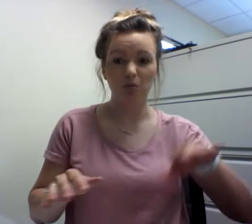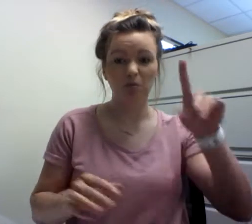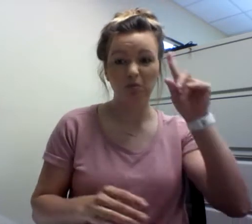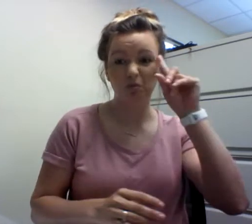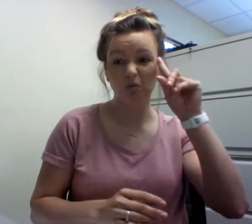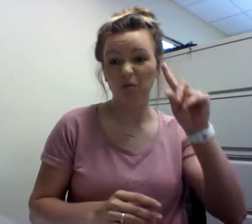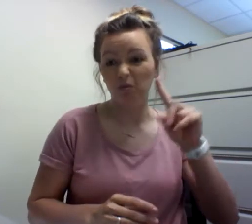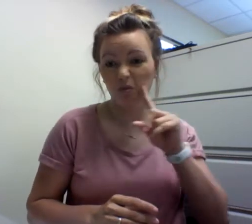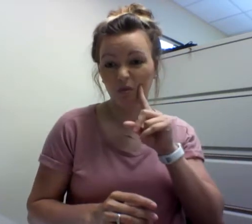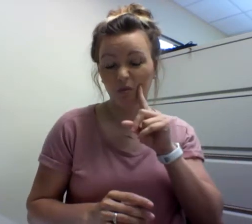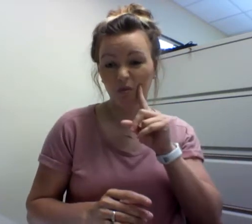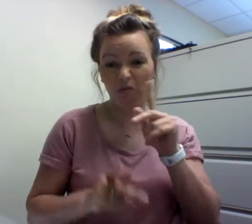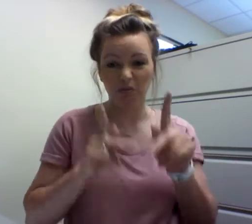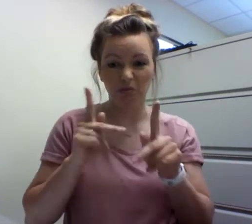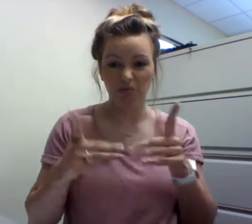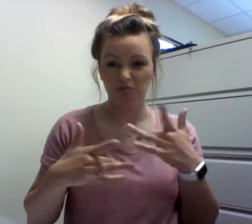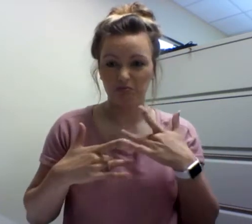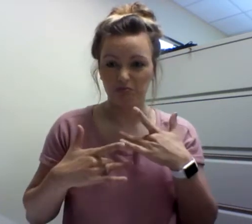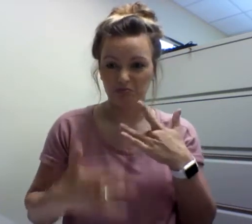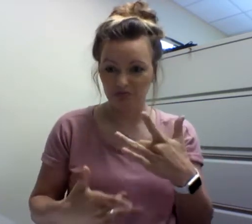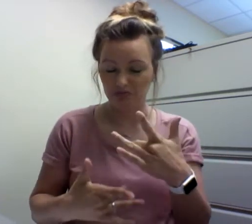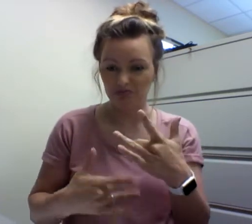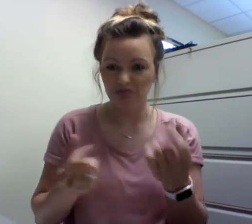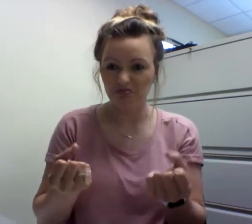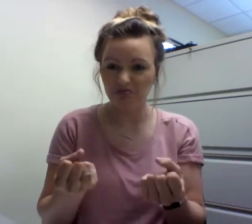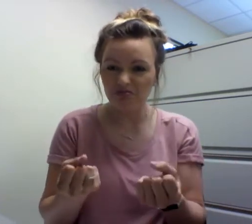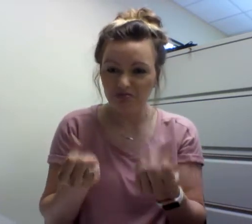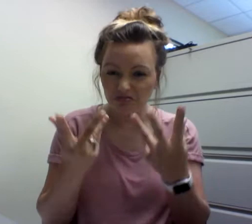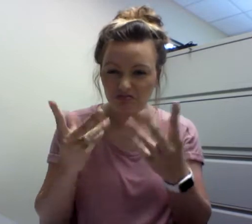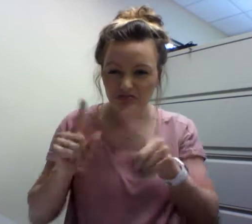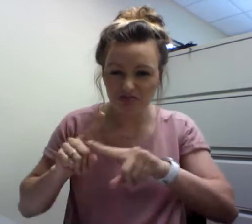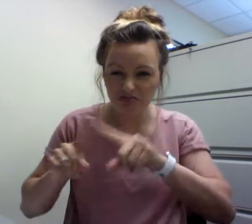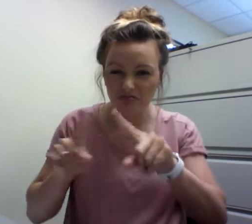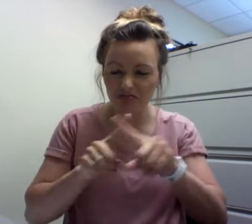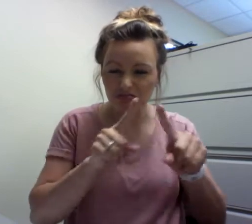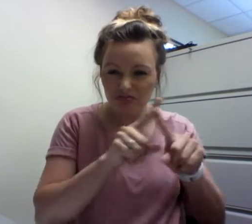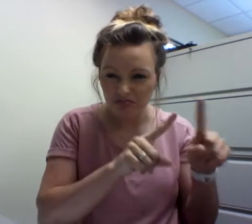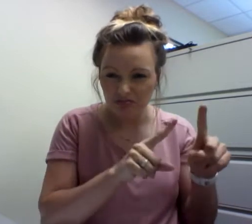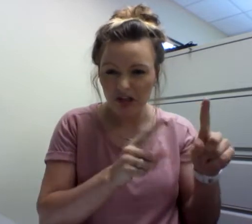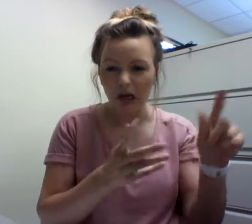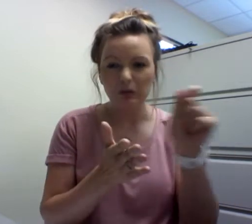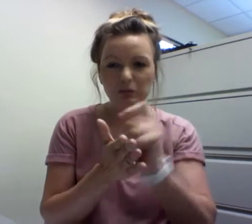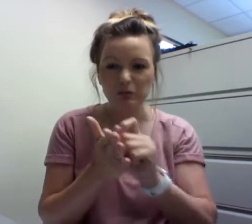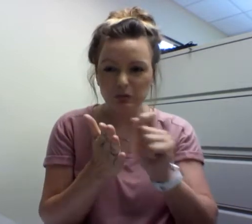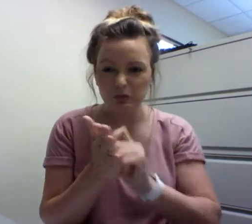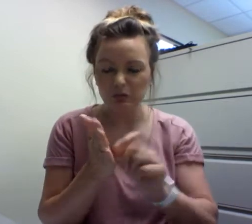Deaf people have produced many different works including